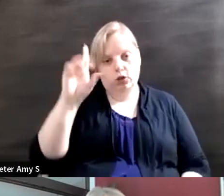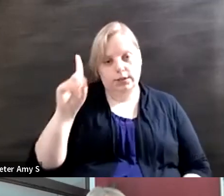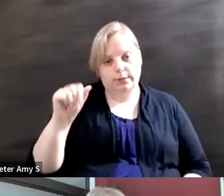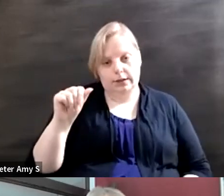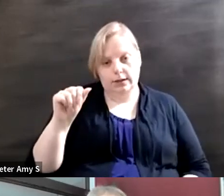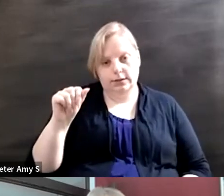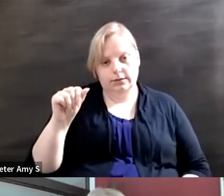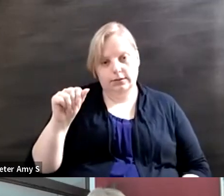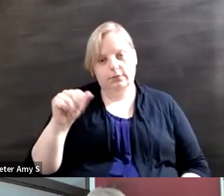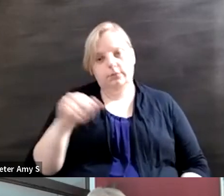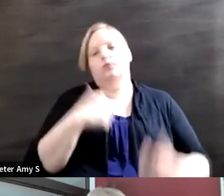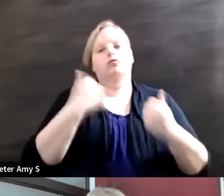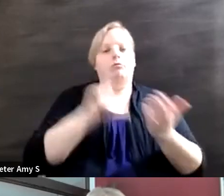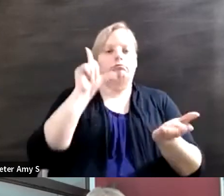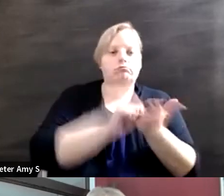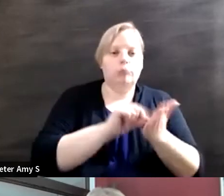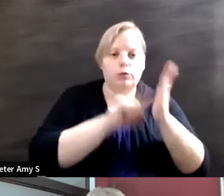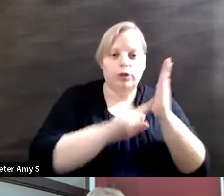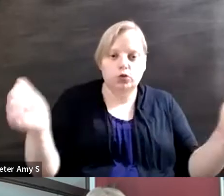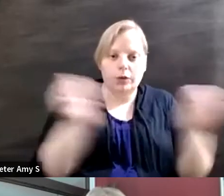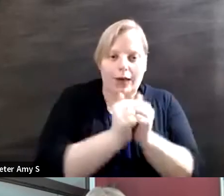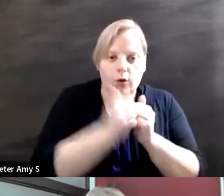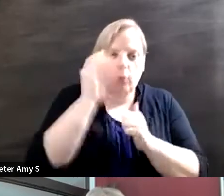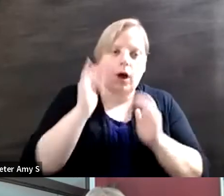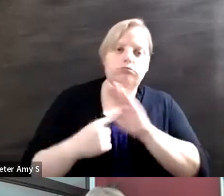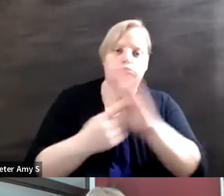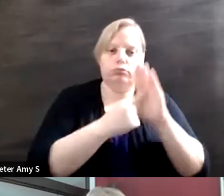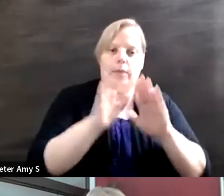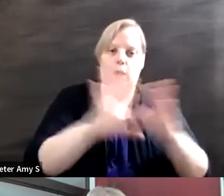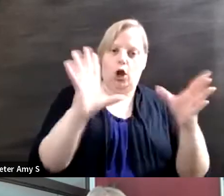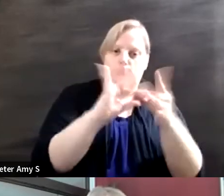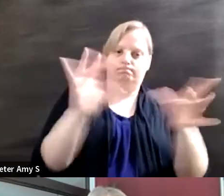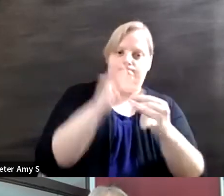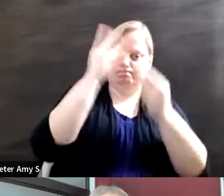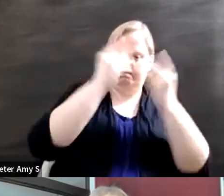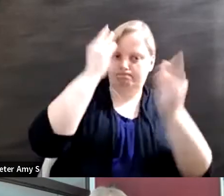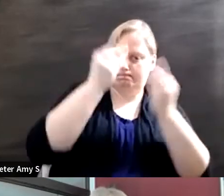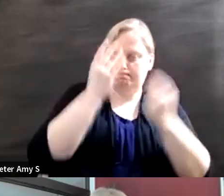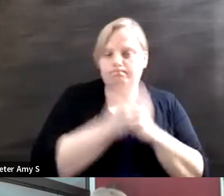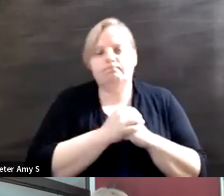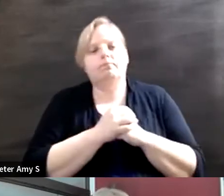to publish research with them so that we project their voices. You know we got to publish in the